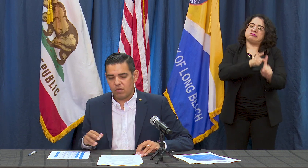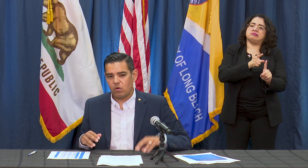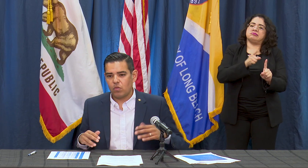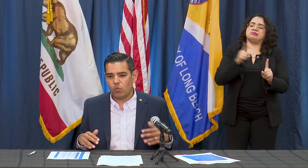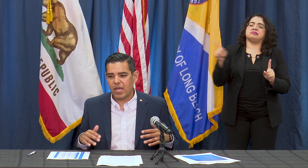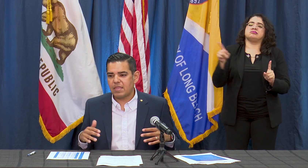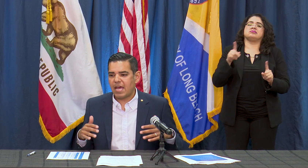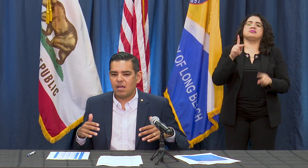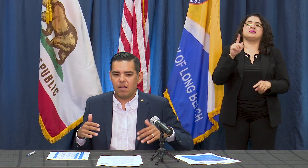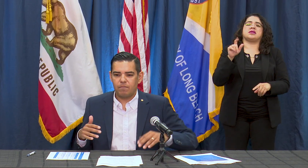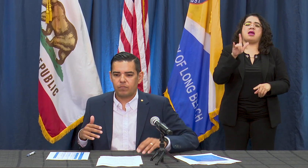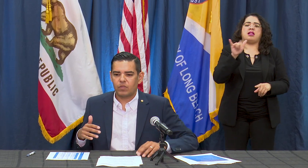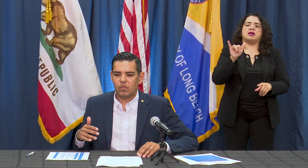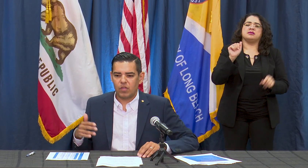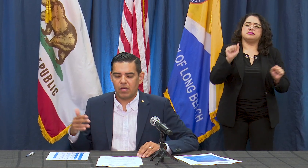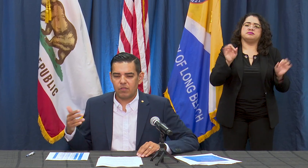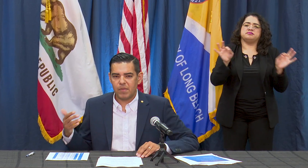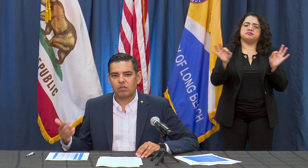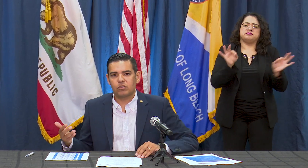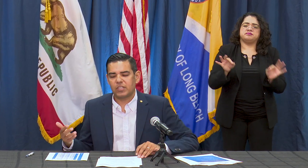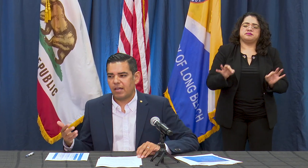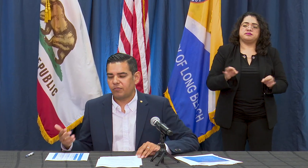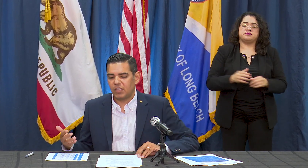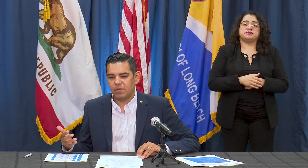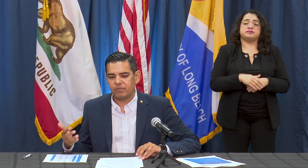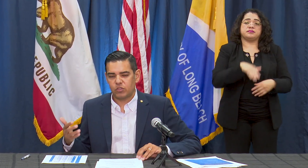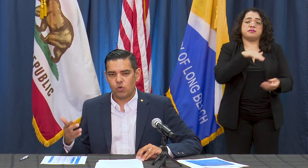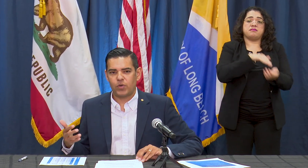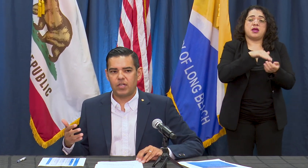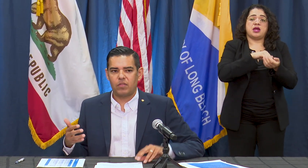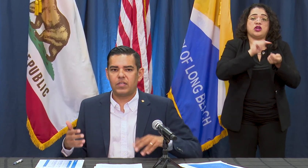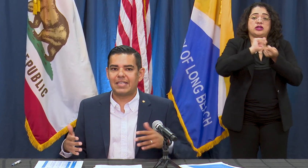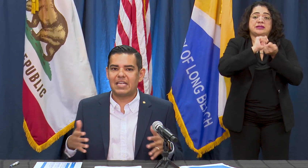the way that the health team has interpreted the data